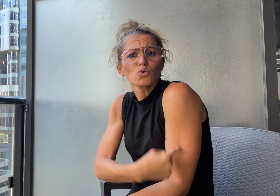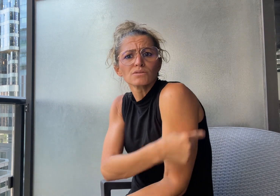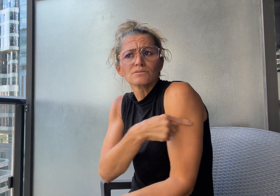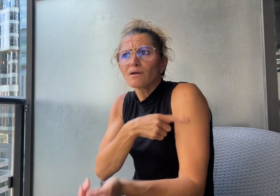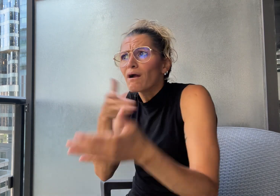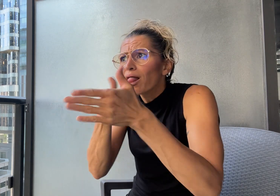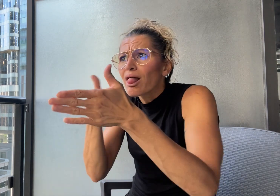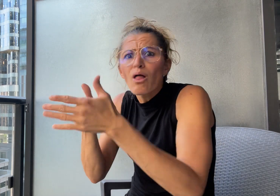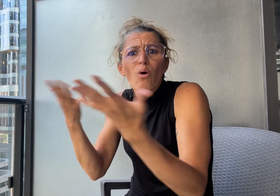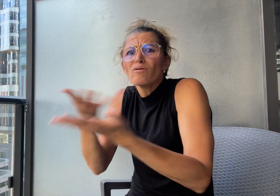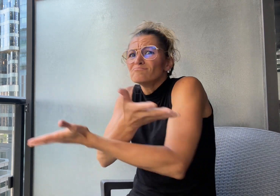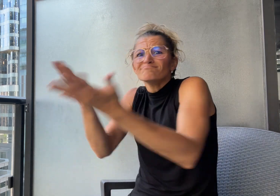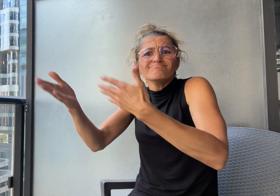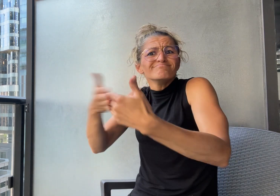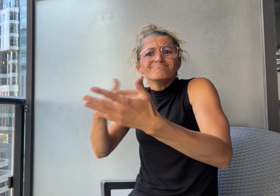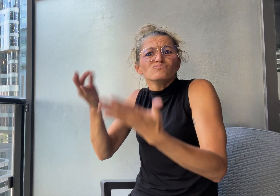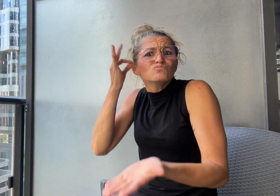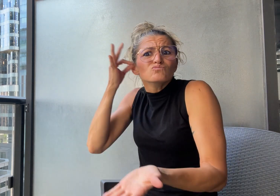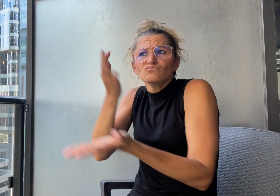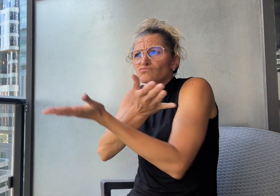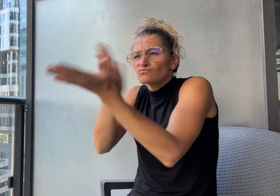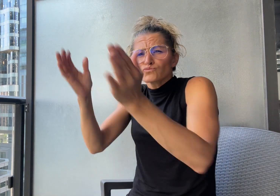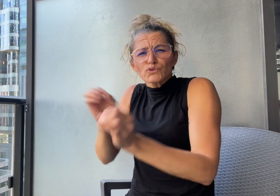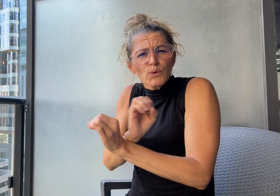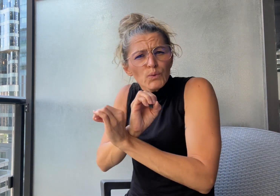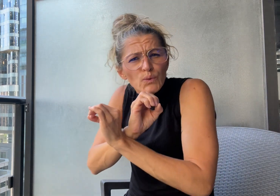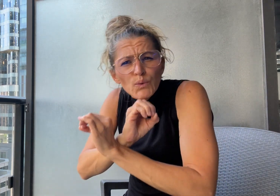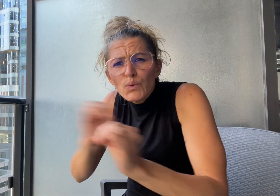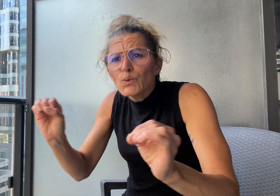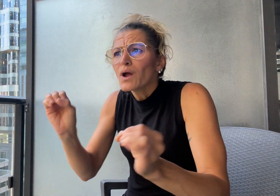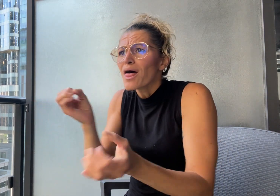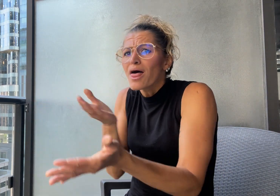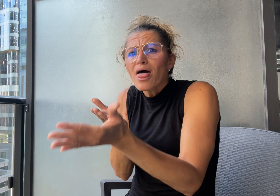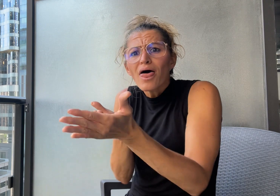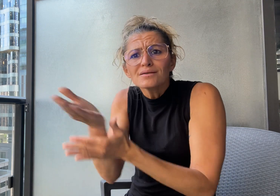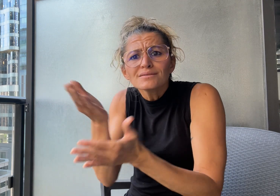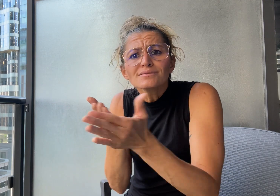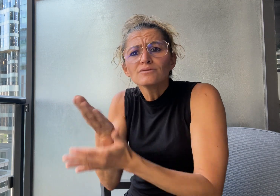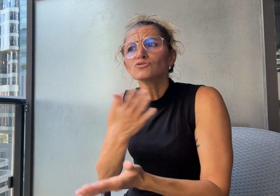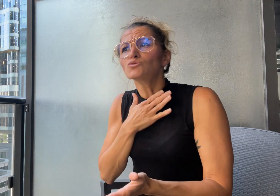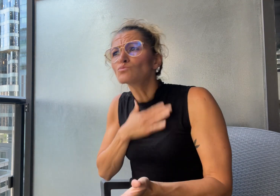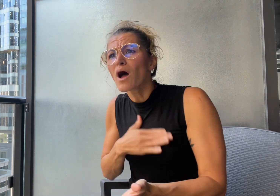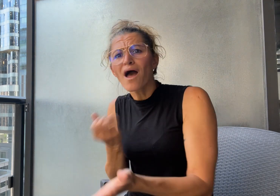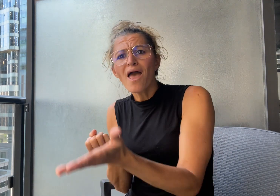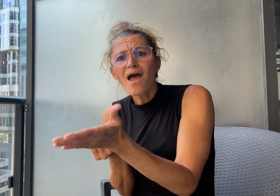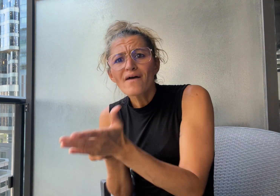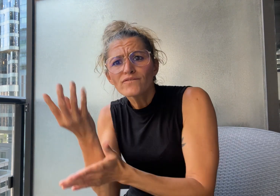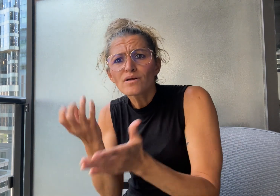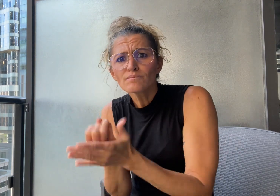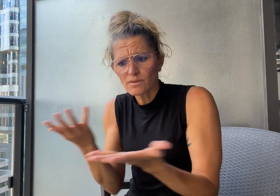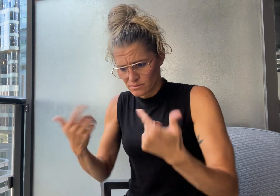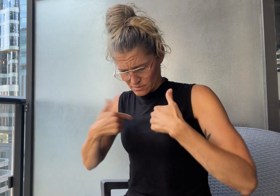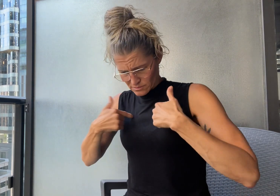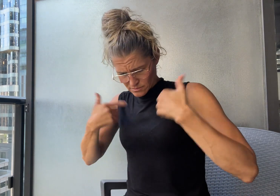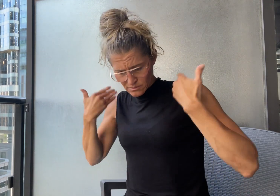to information about what was happening to her,